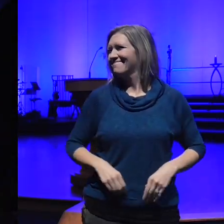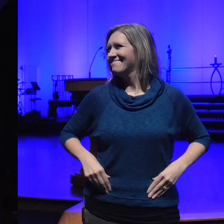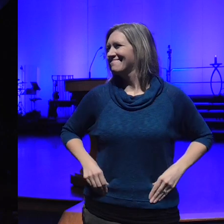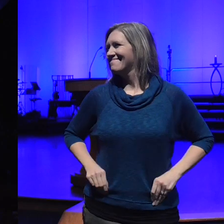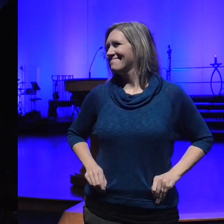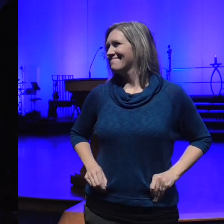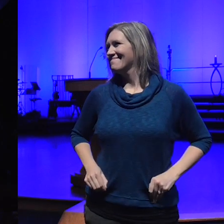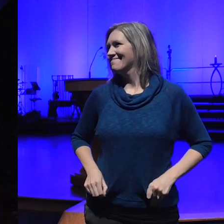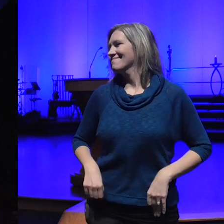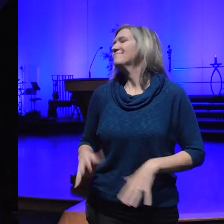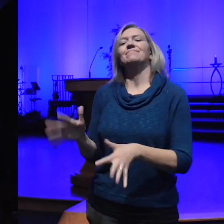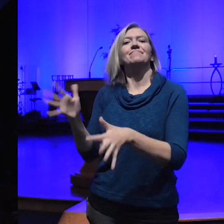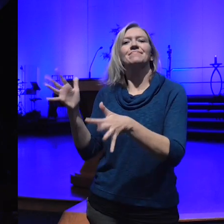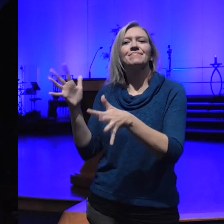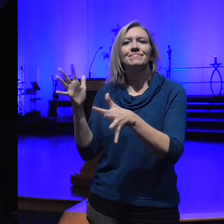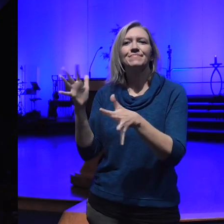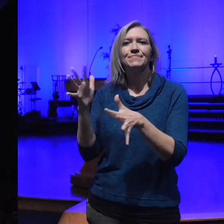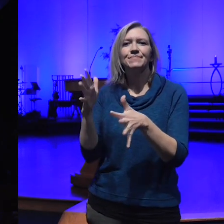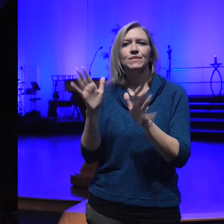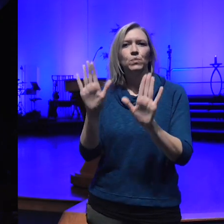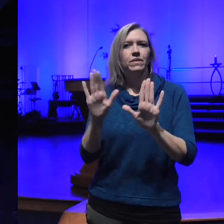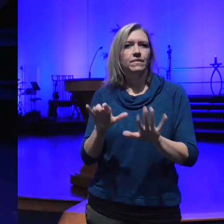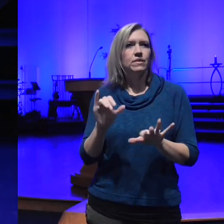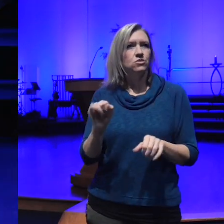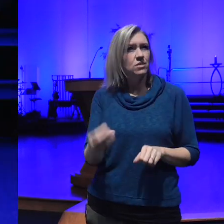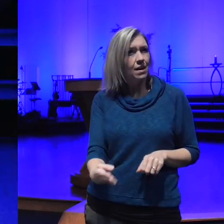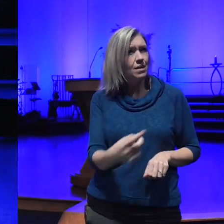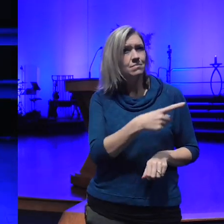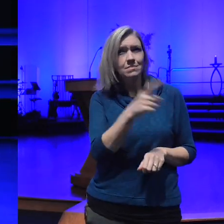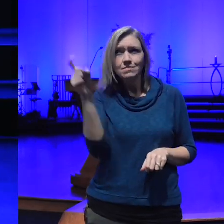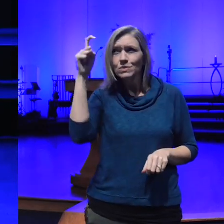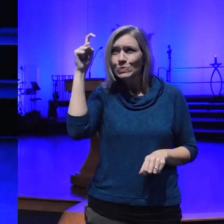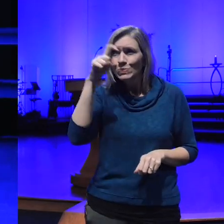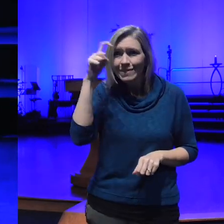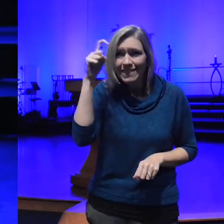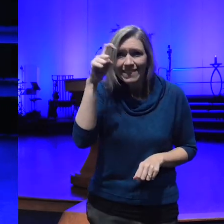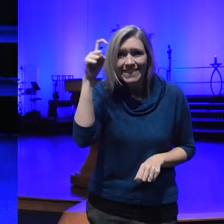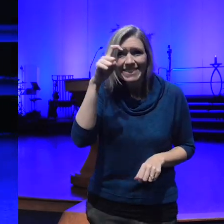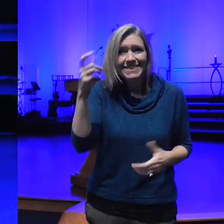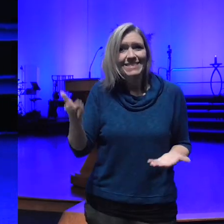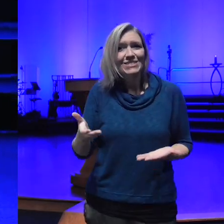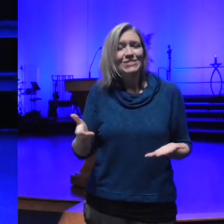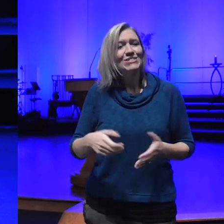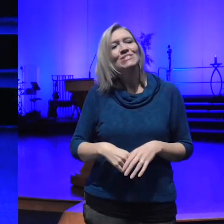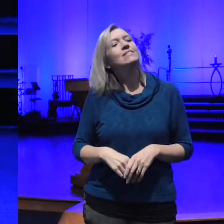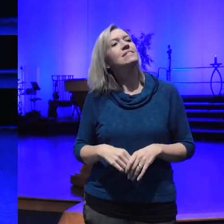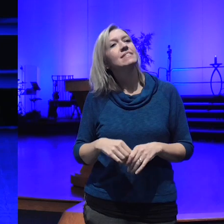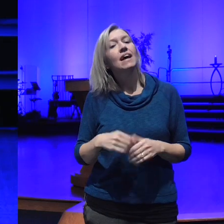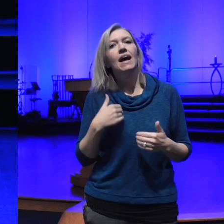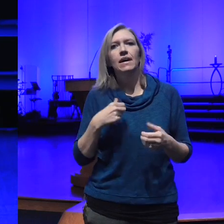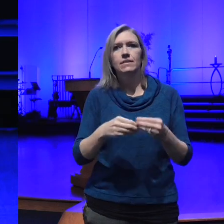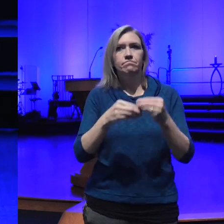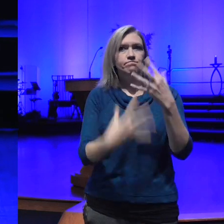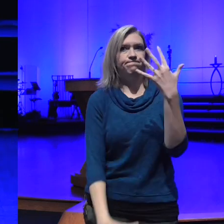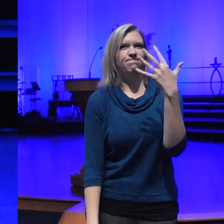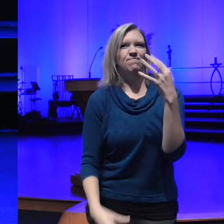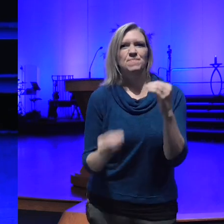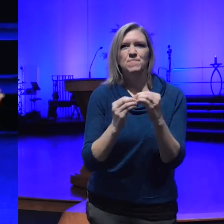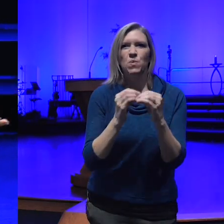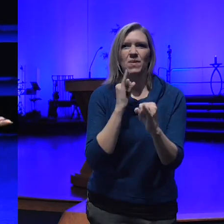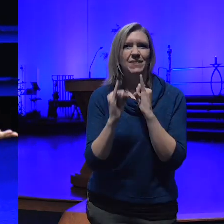wonderful job such wisdom here huh and we had a lot more interviews than that we could have that's